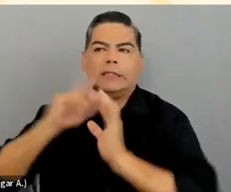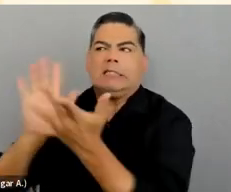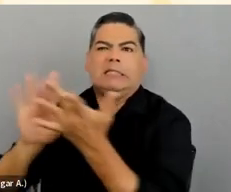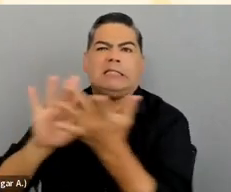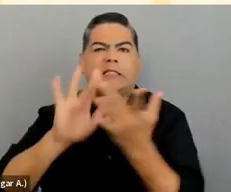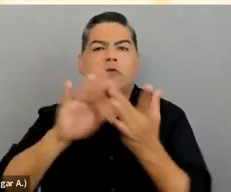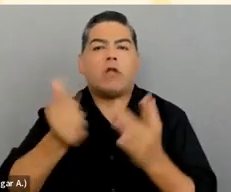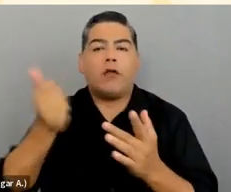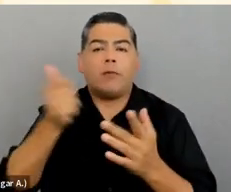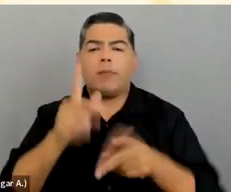With that, I'll hand over to Sandi.